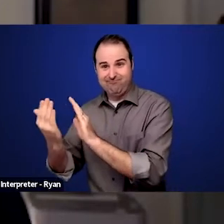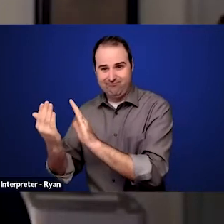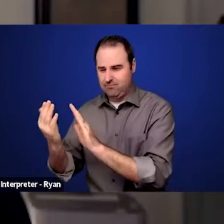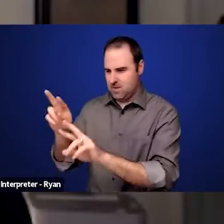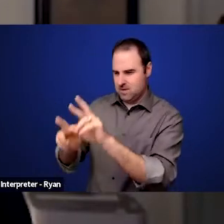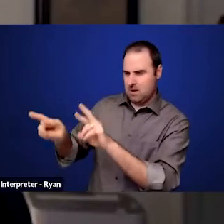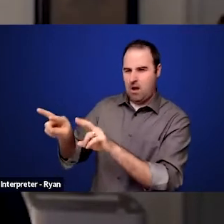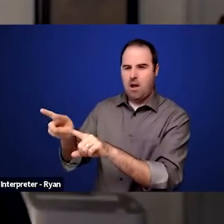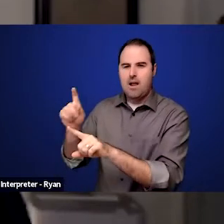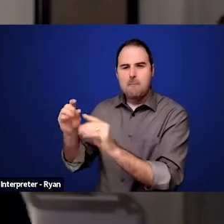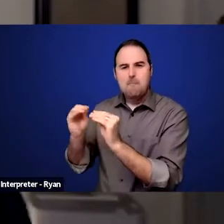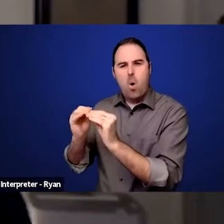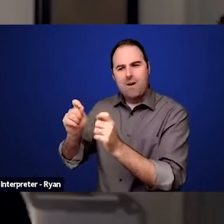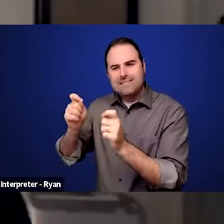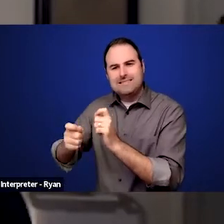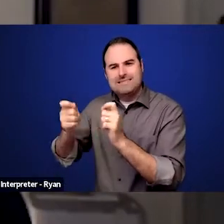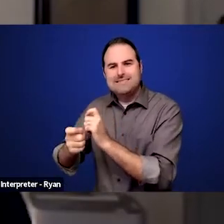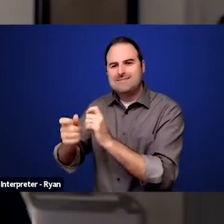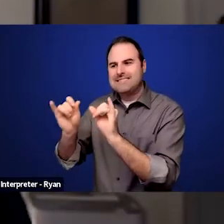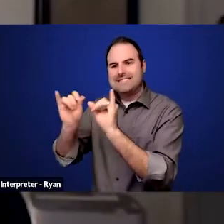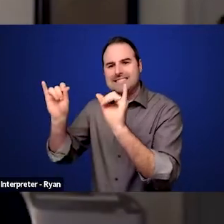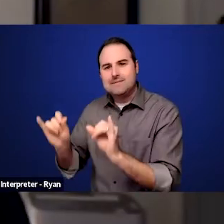to really enable the institutions outside of AIR